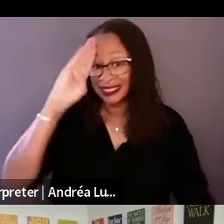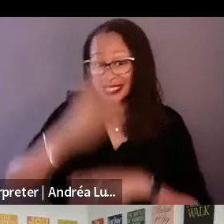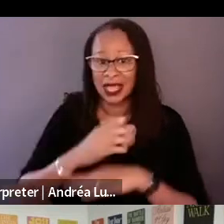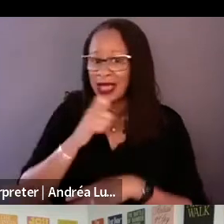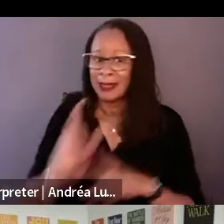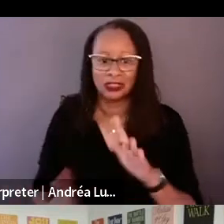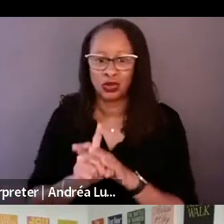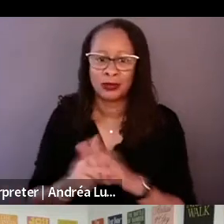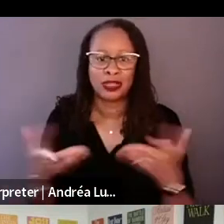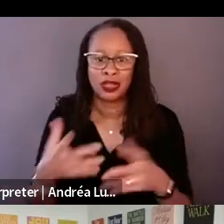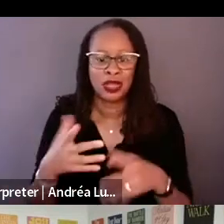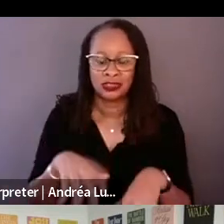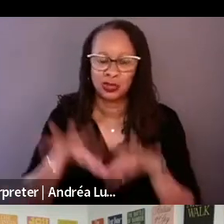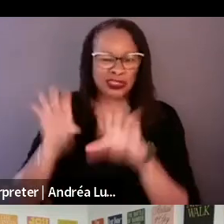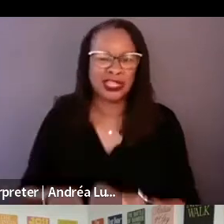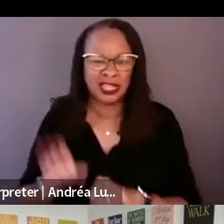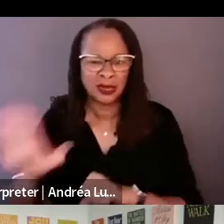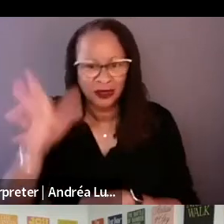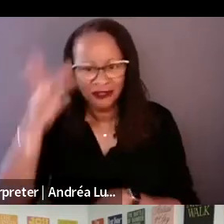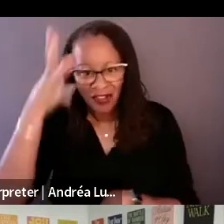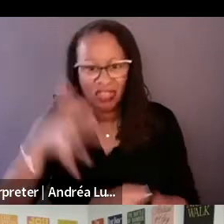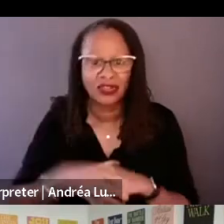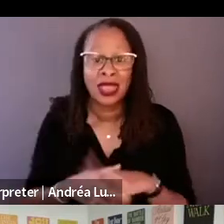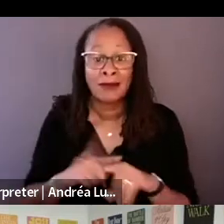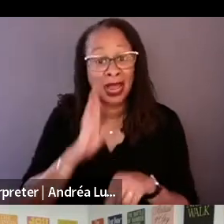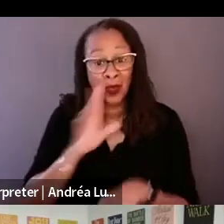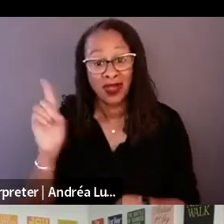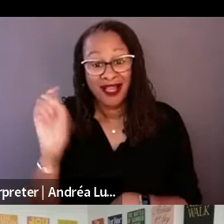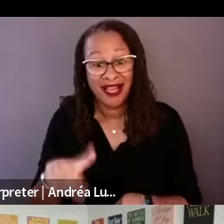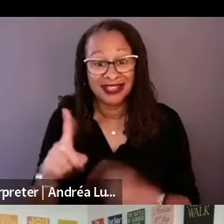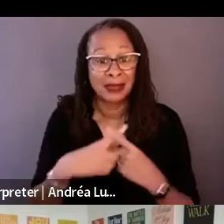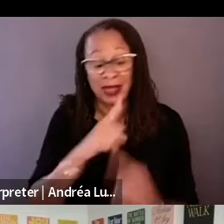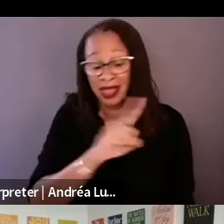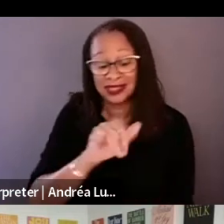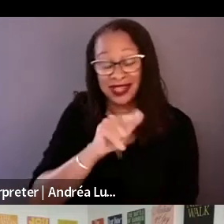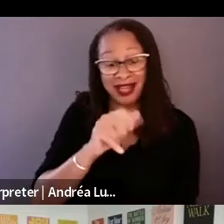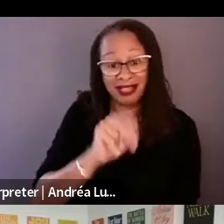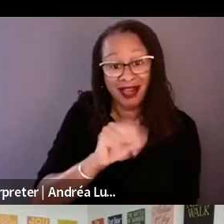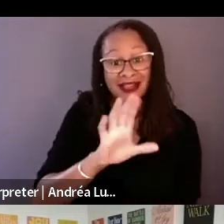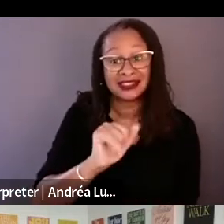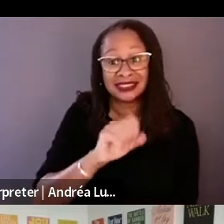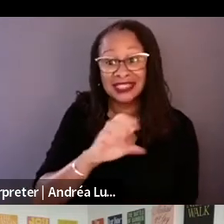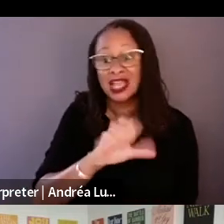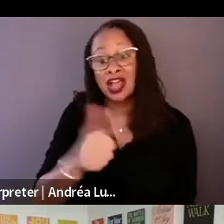ask questions on the case and the other things in his life. You should know that.